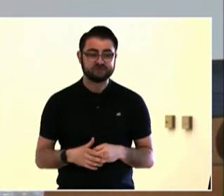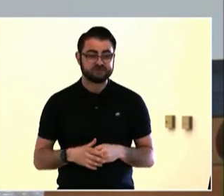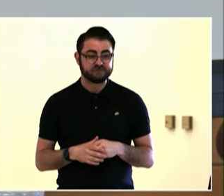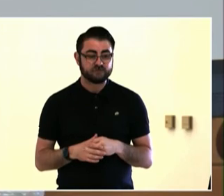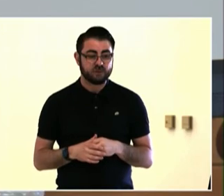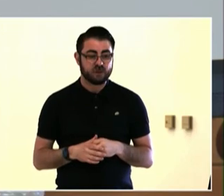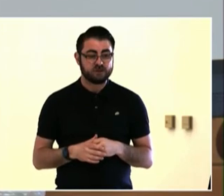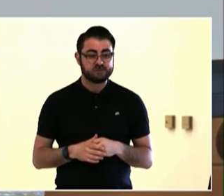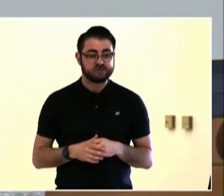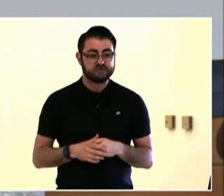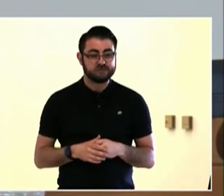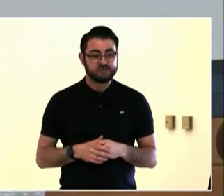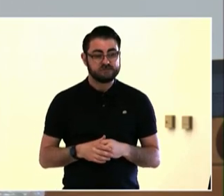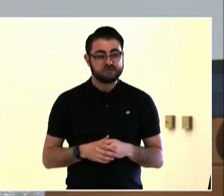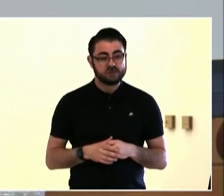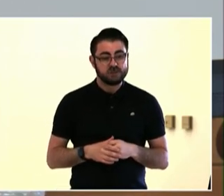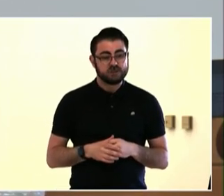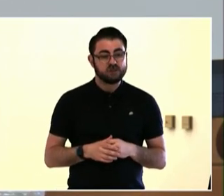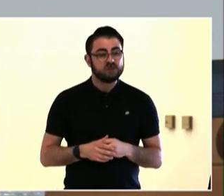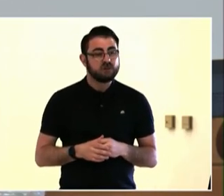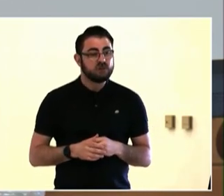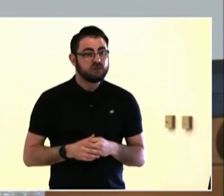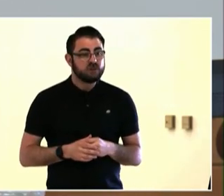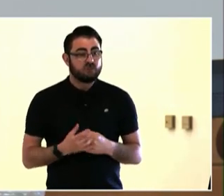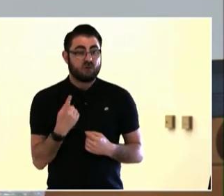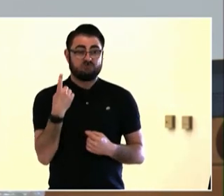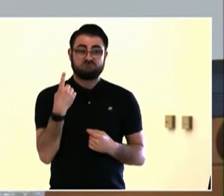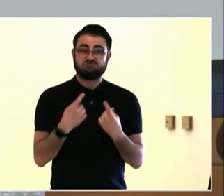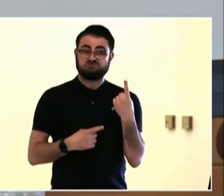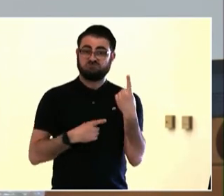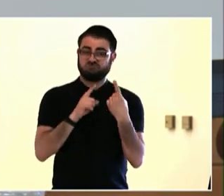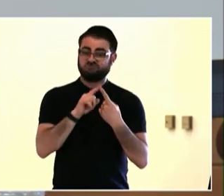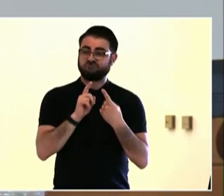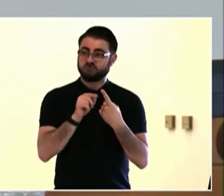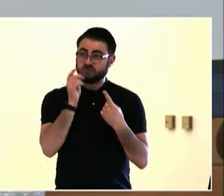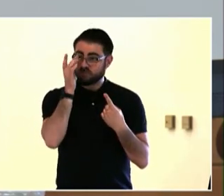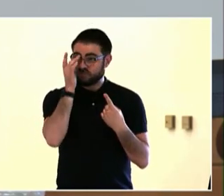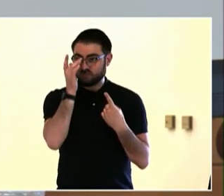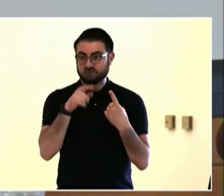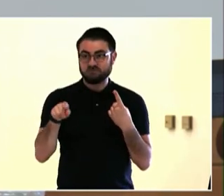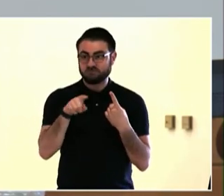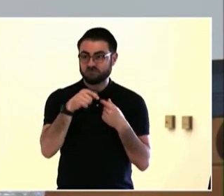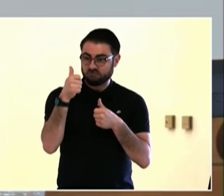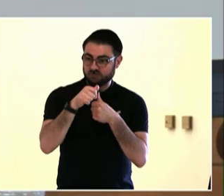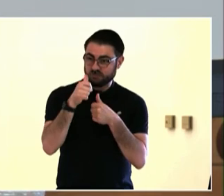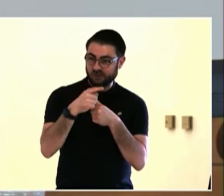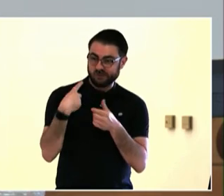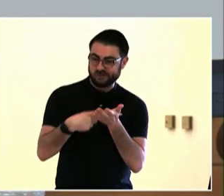go from that perspective of our interests to their interests to start thinking about other,